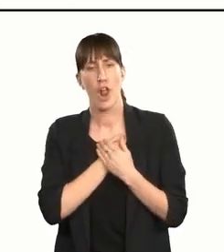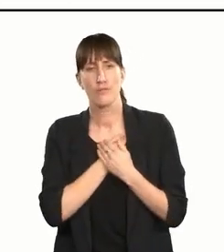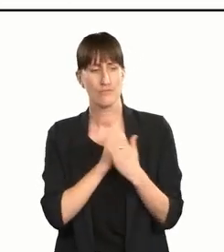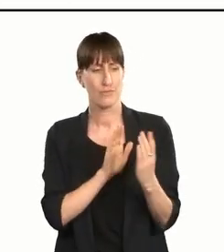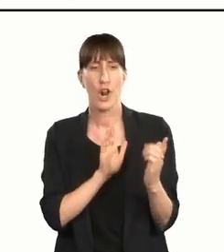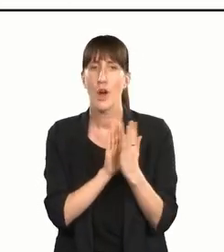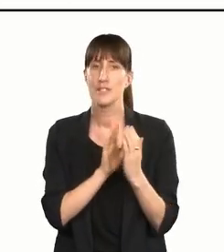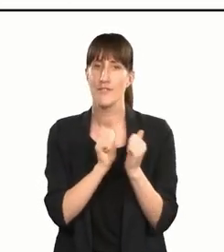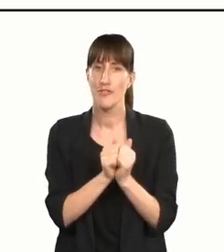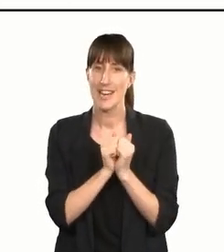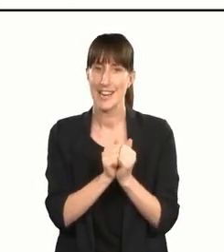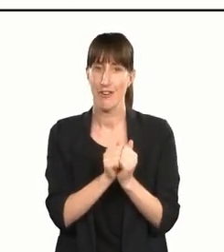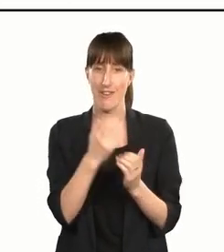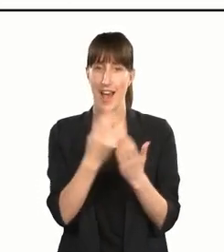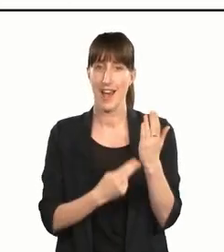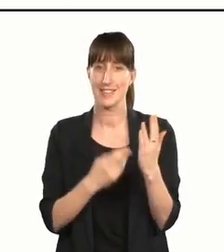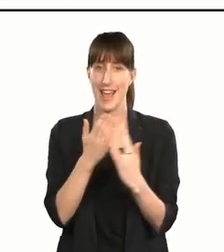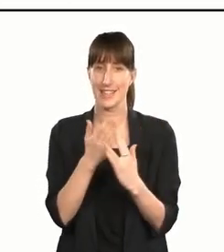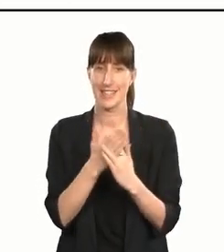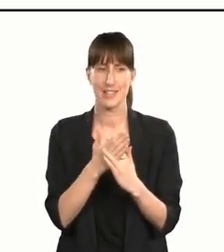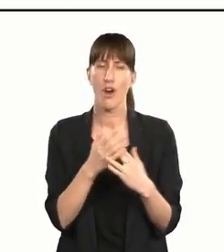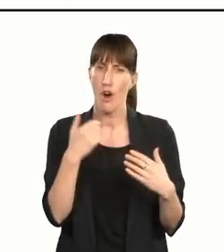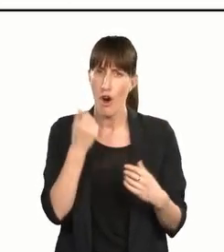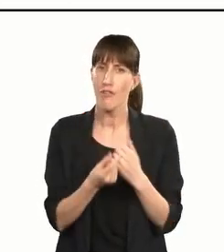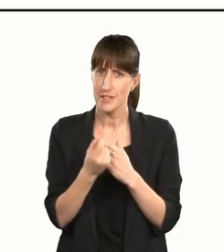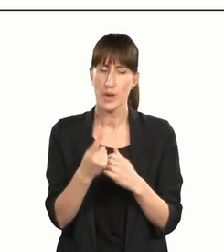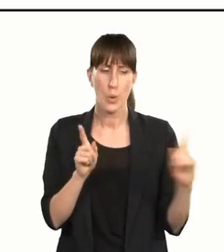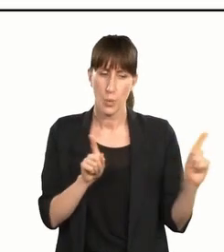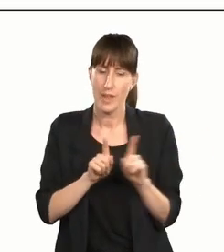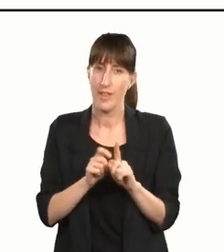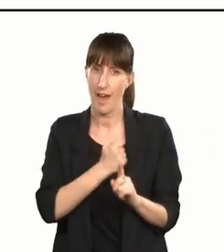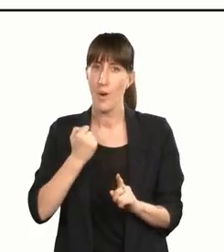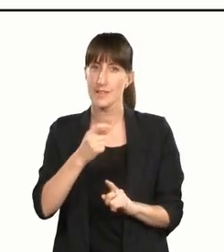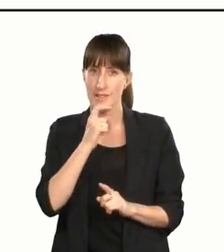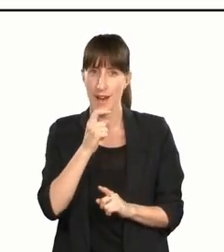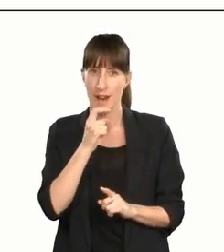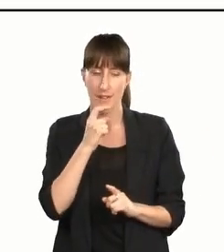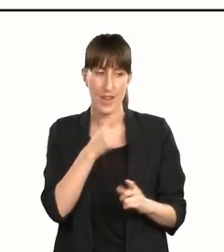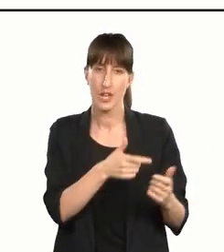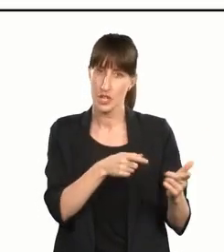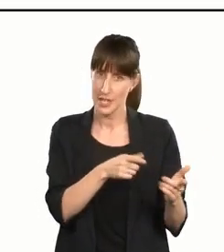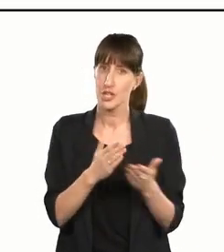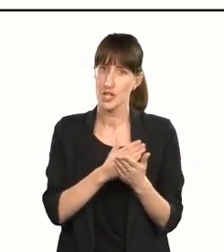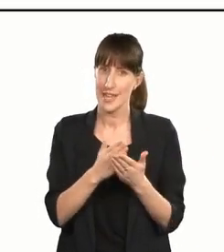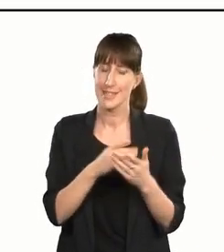and you often work alongside the staff, and on projects and issues you are too passionate about.